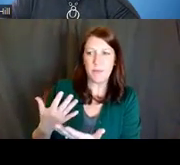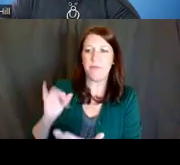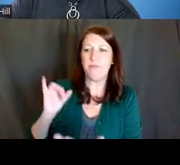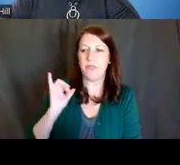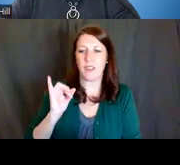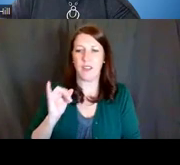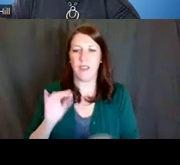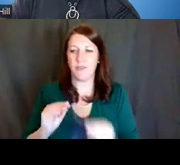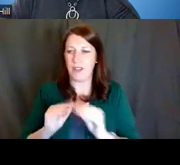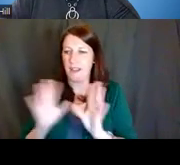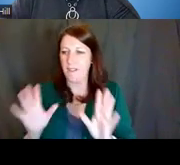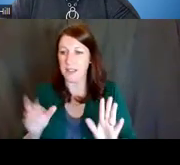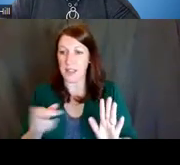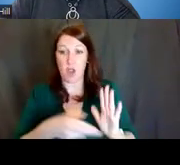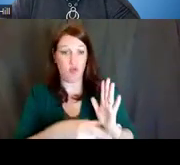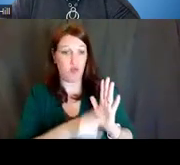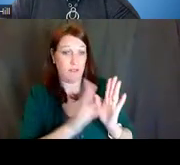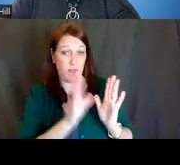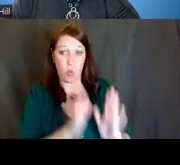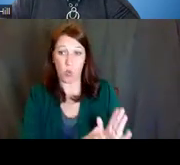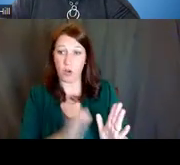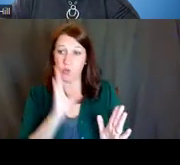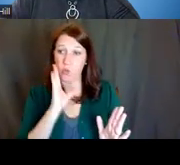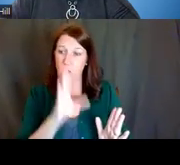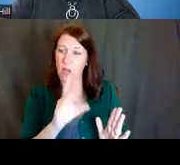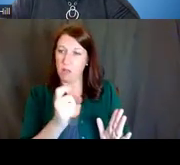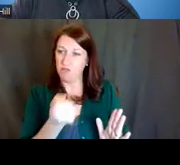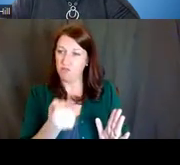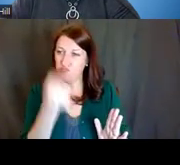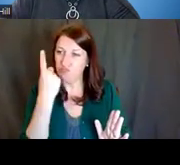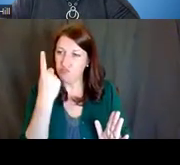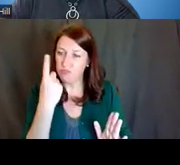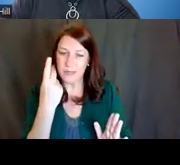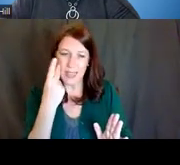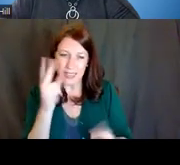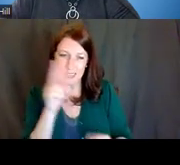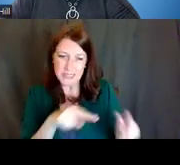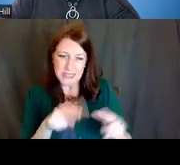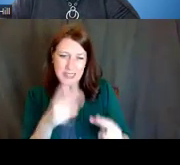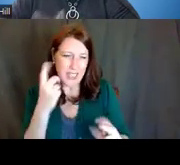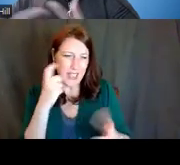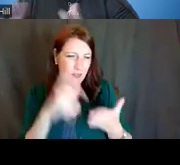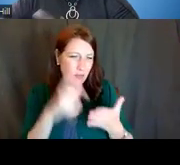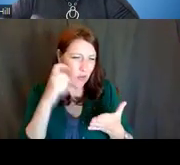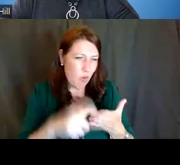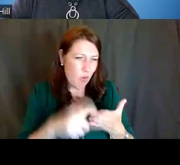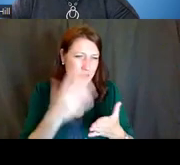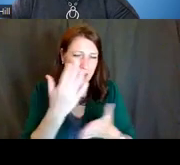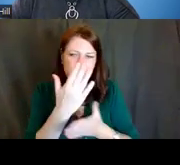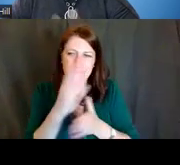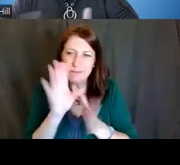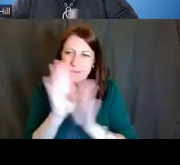if certain publications are missing, certain areas of the literature are missing from your background, they're going to go,